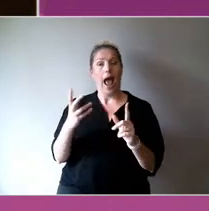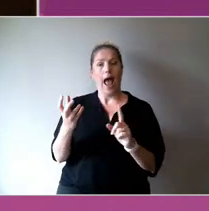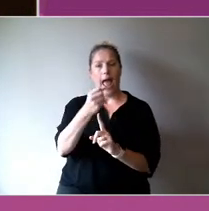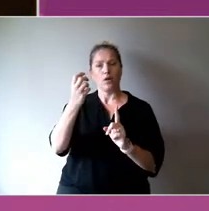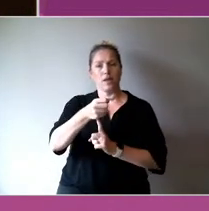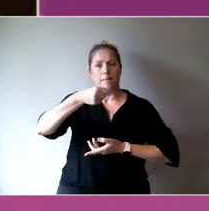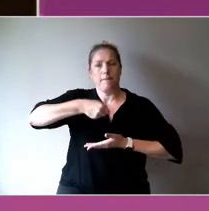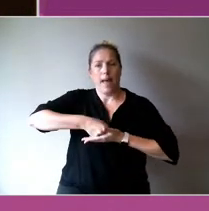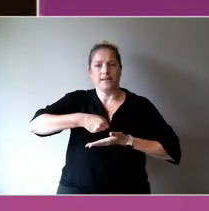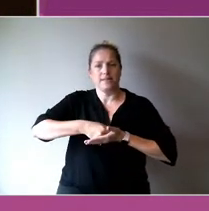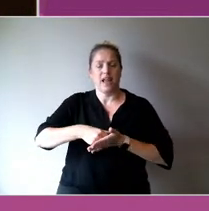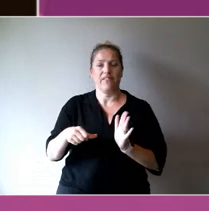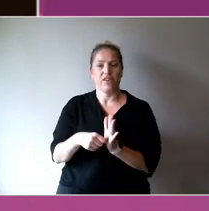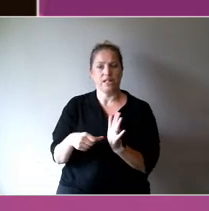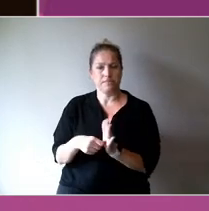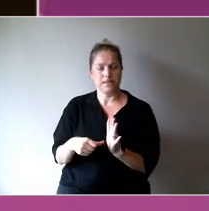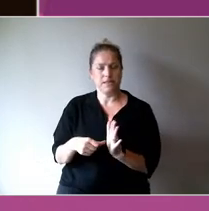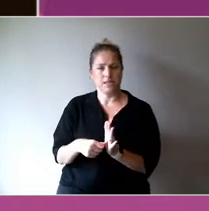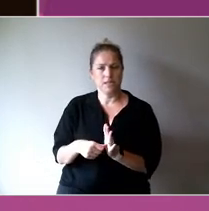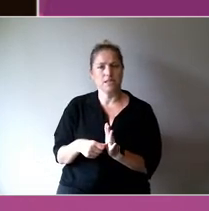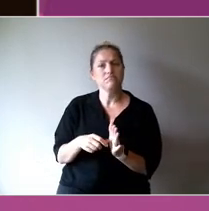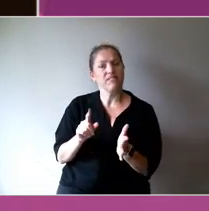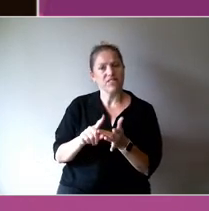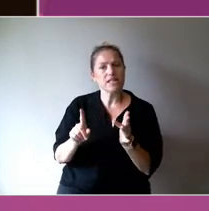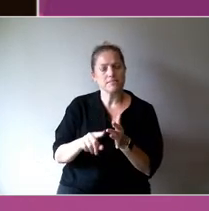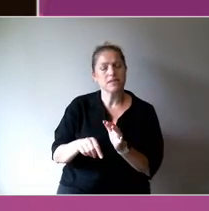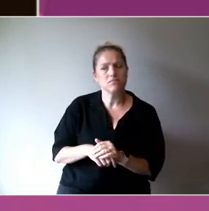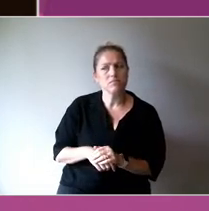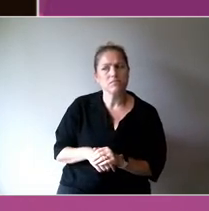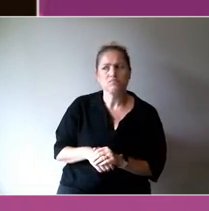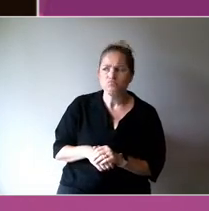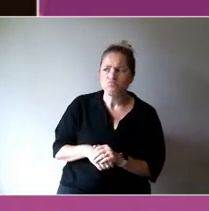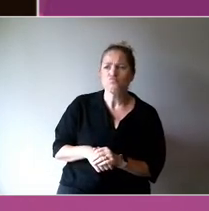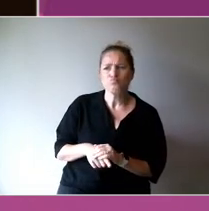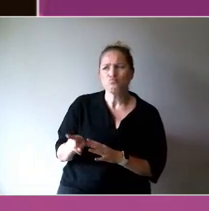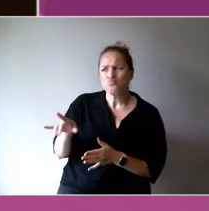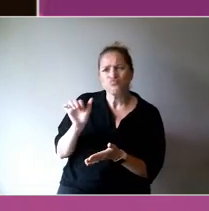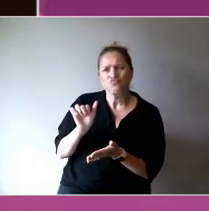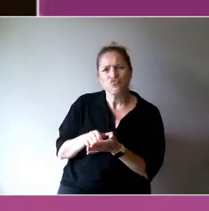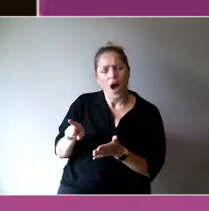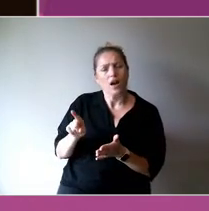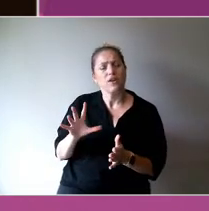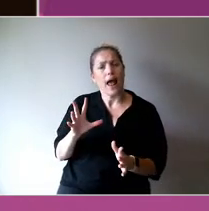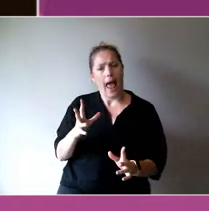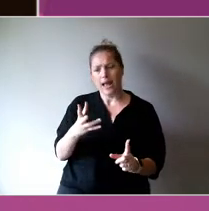Outcomes is not the traditional way that either mental health or the arts is funded.